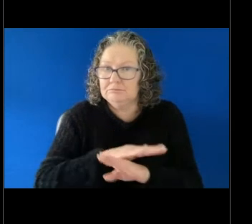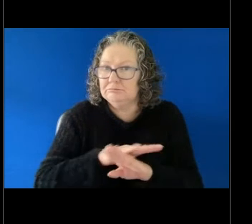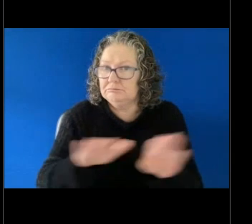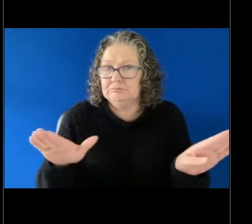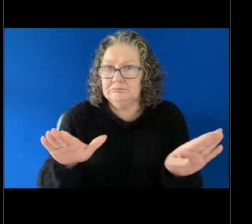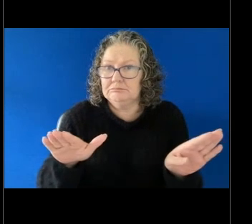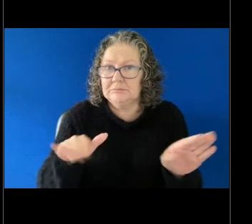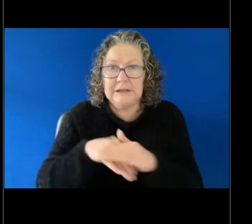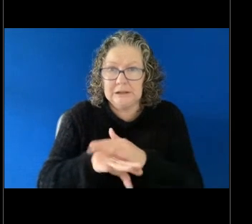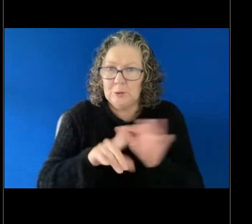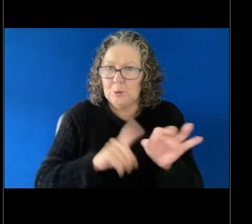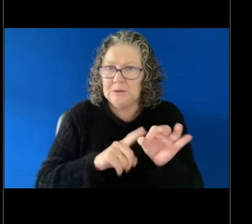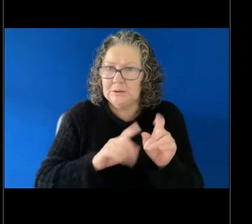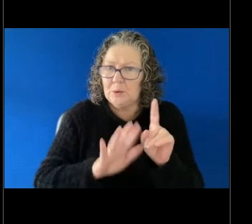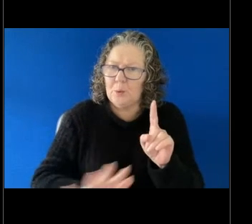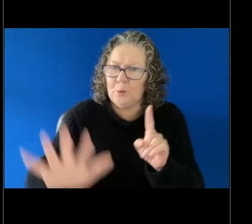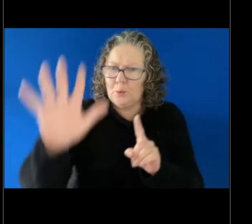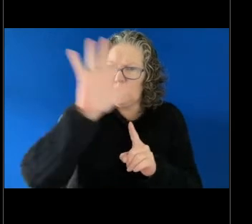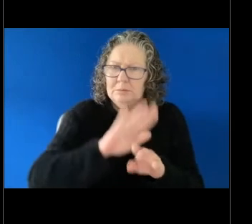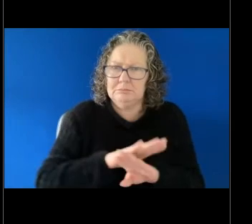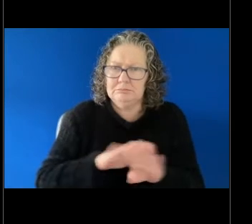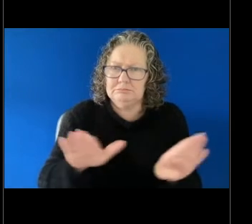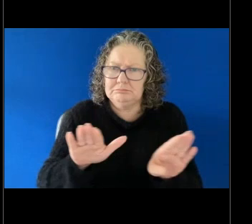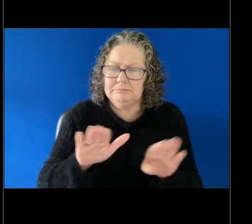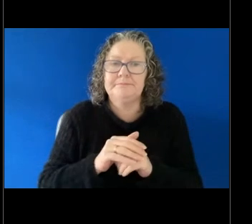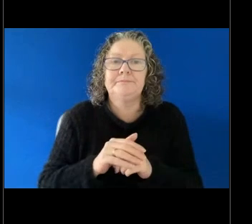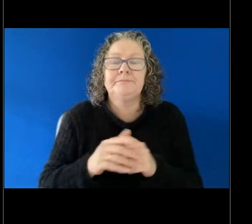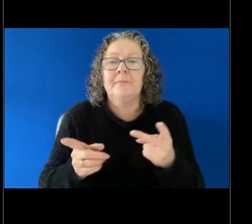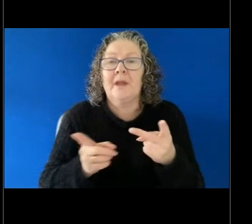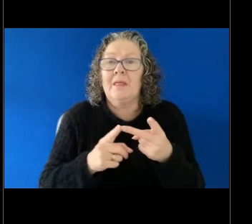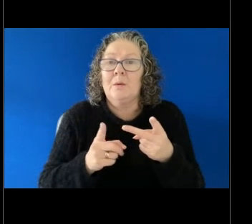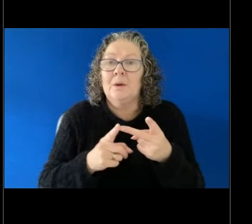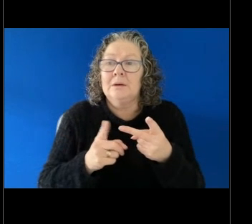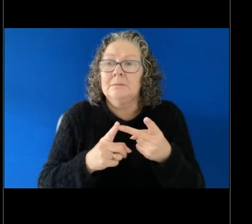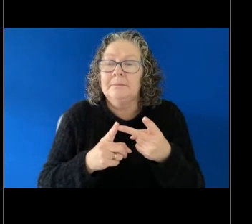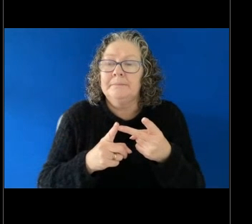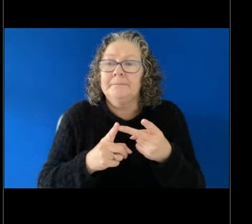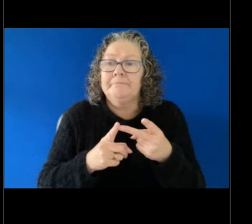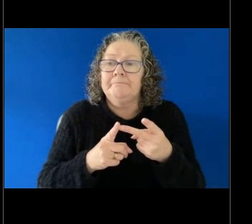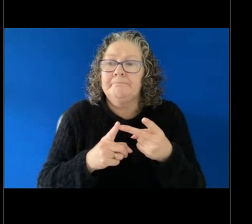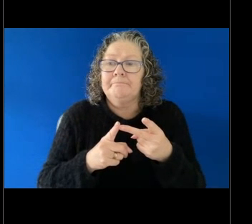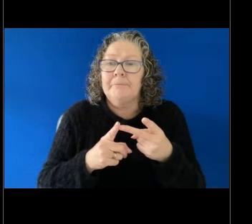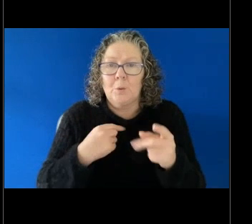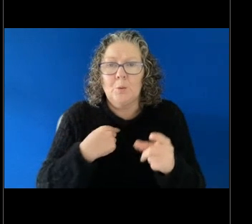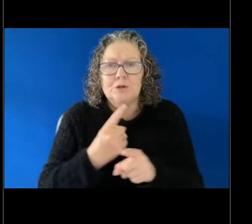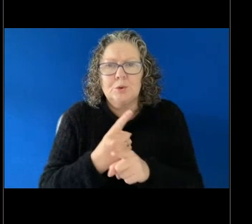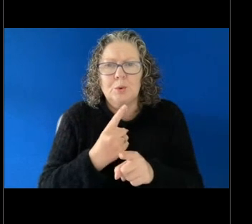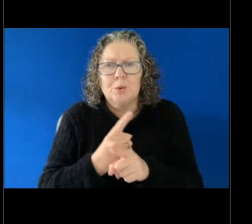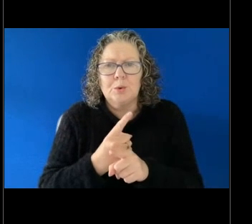Yep. The other take away that we've referred to a couple of times is that